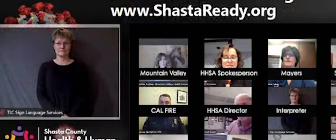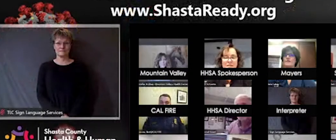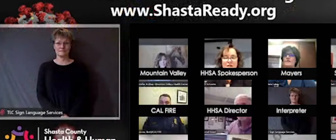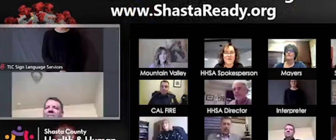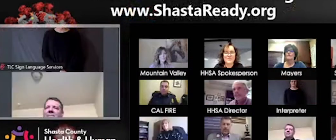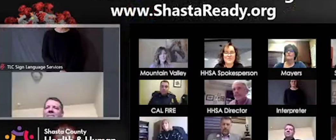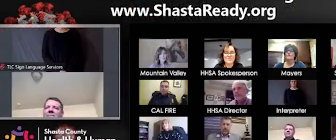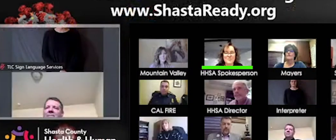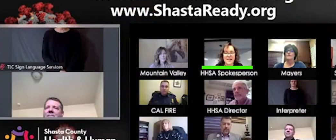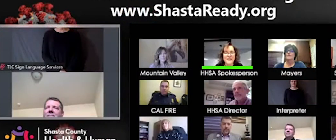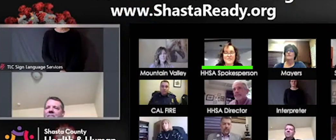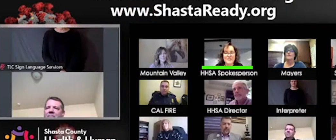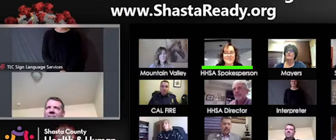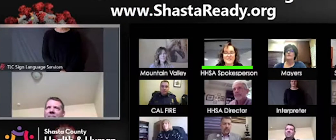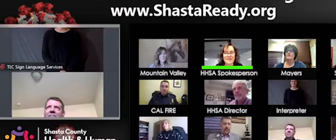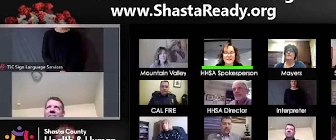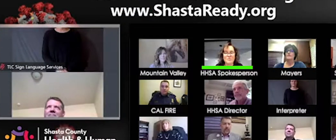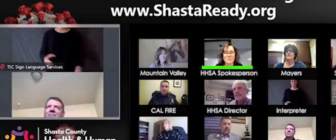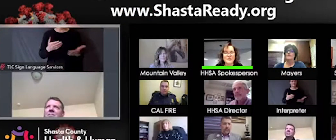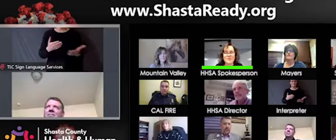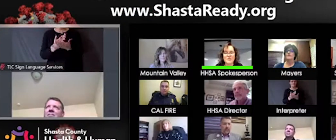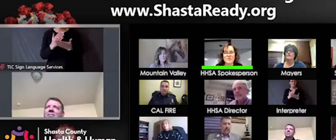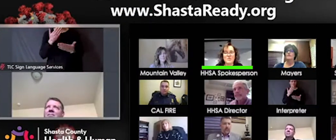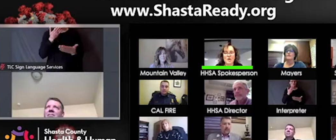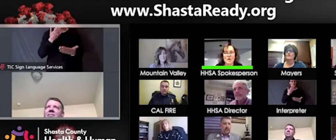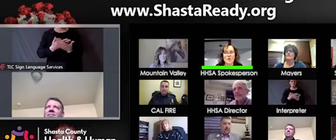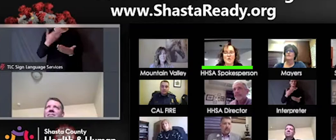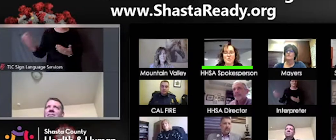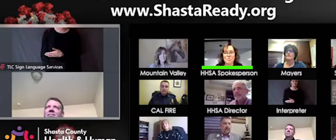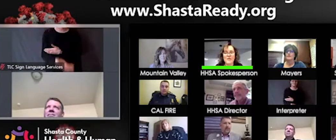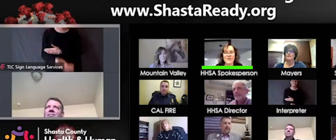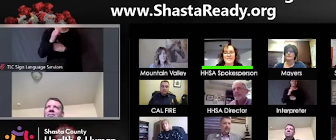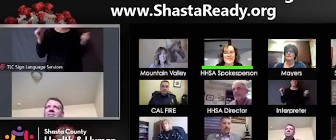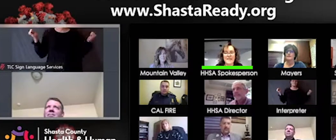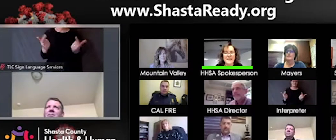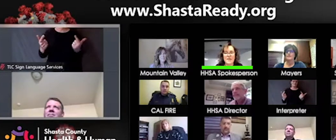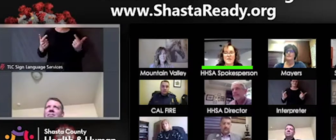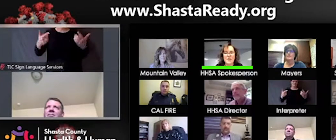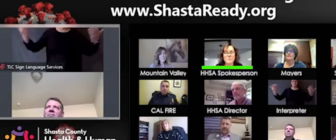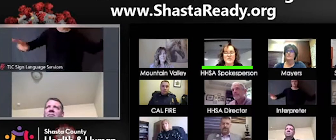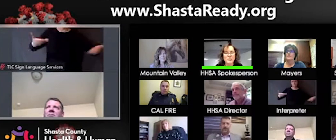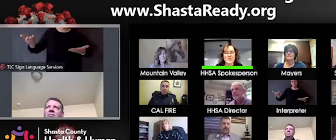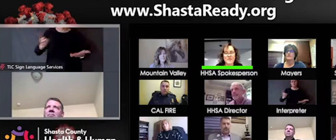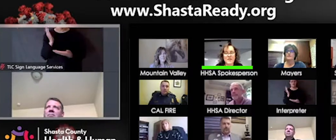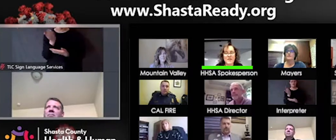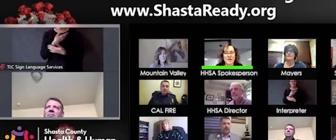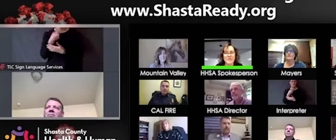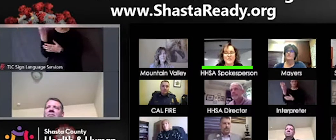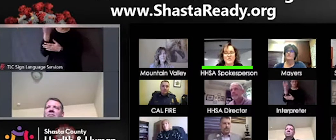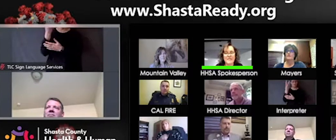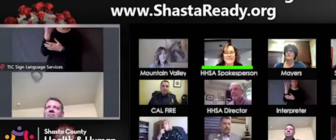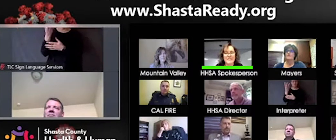Alright good morning everyone. Welcome to our Wednesday media briefing on the